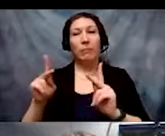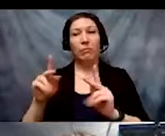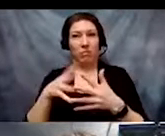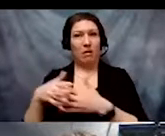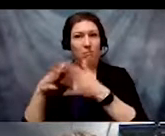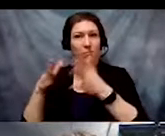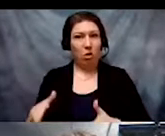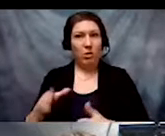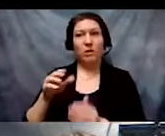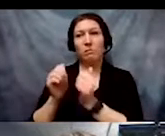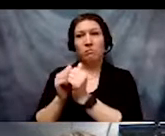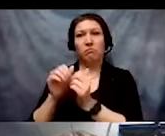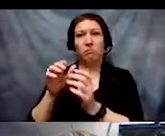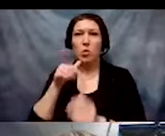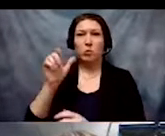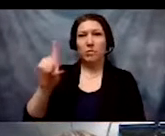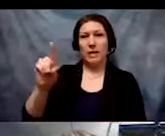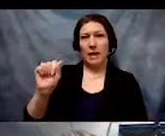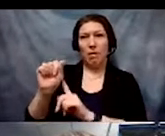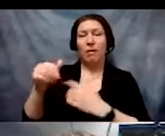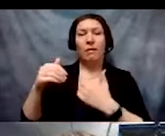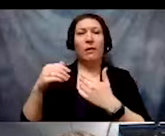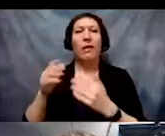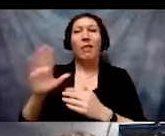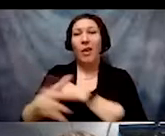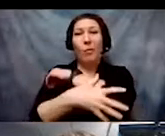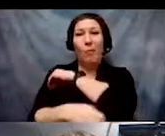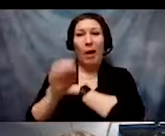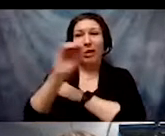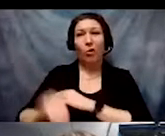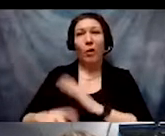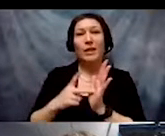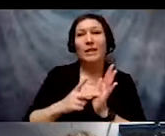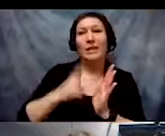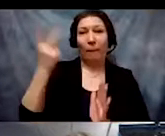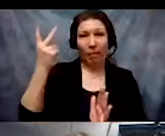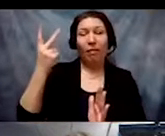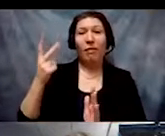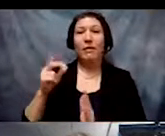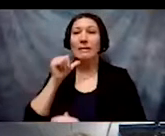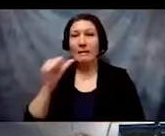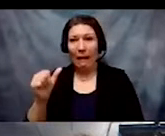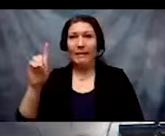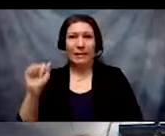at more than twice the rate of non-disabled Americans.